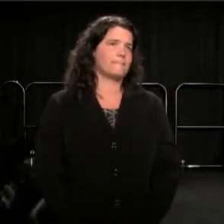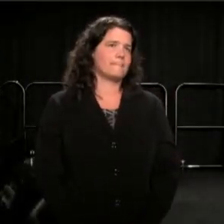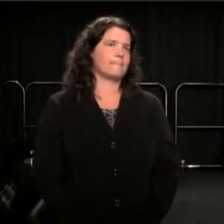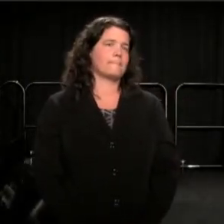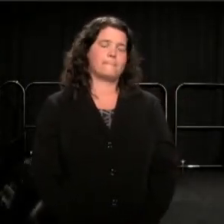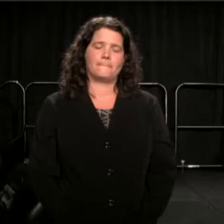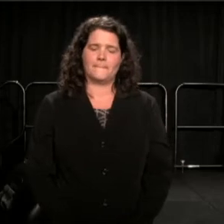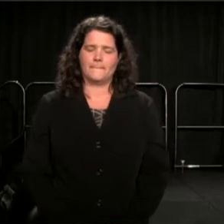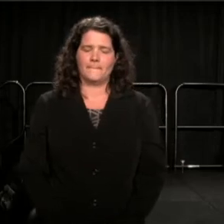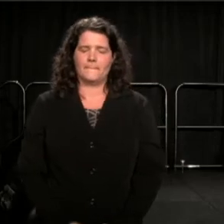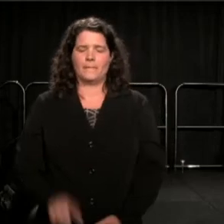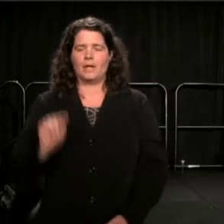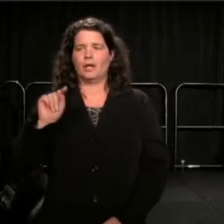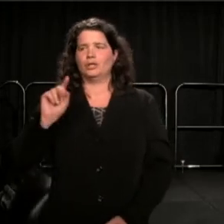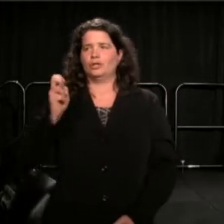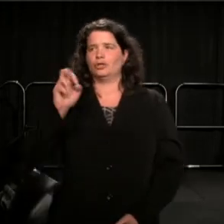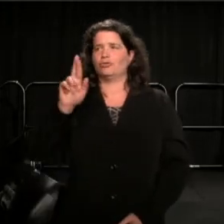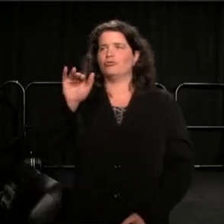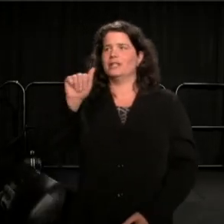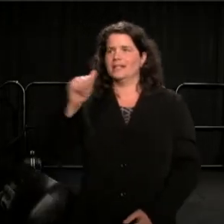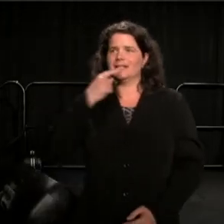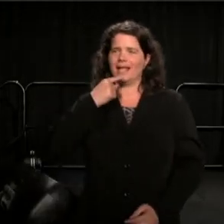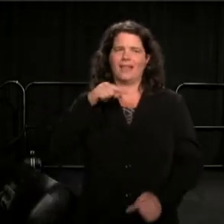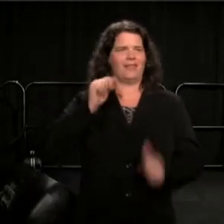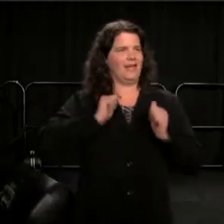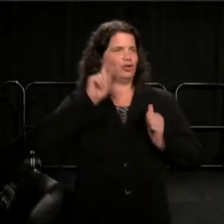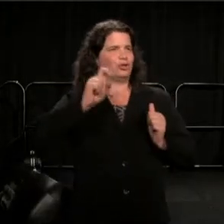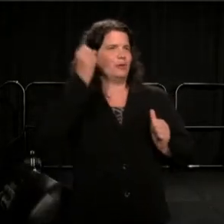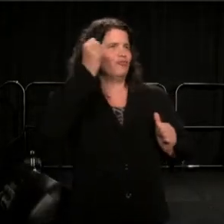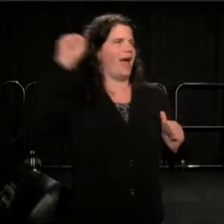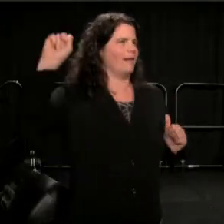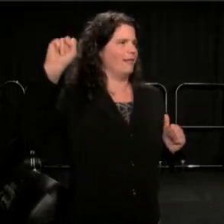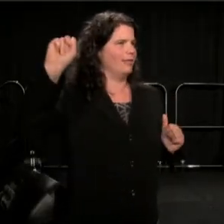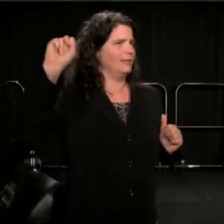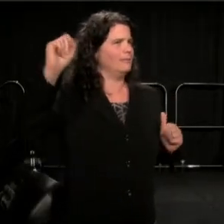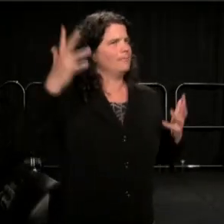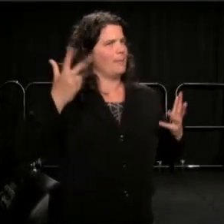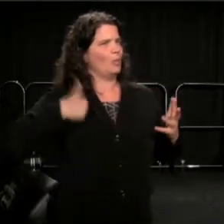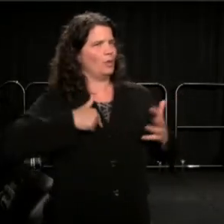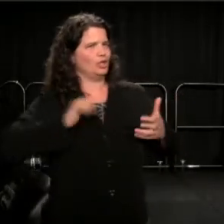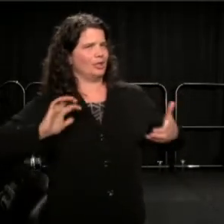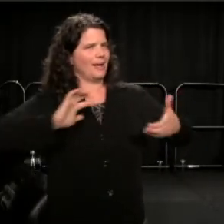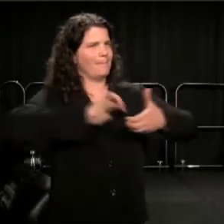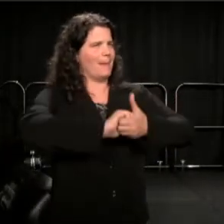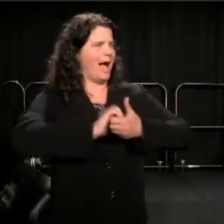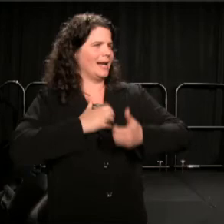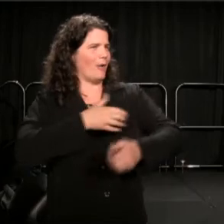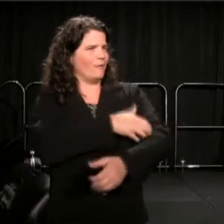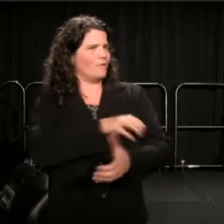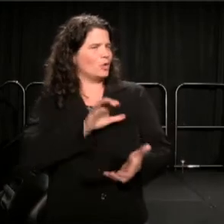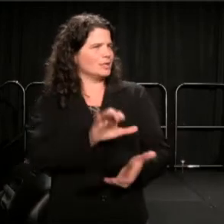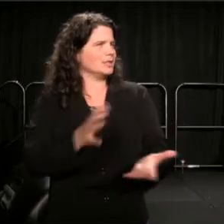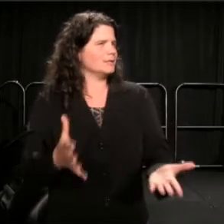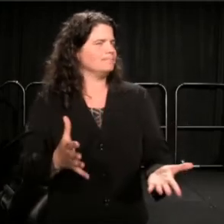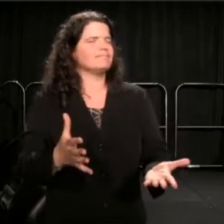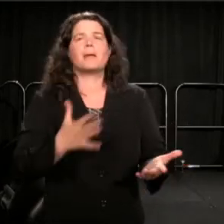Theresa calls for a radical theater. Perhaps we should combine our forces. Here's my dream: Invest in some large facilities,